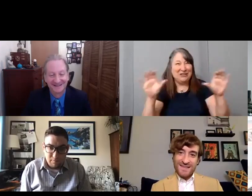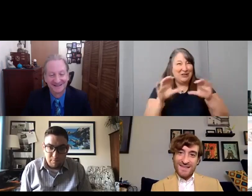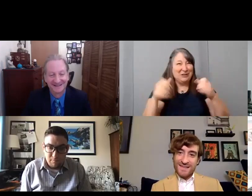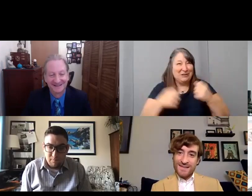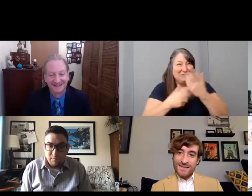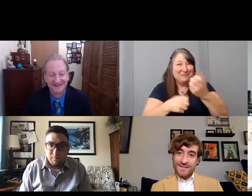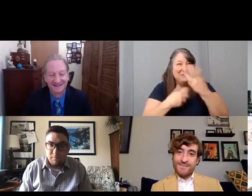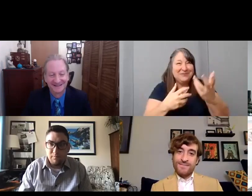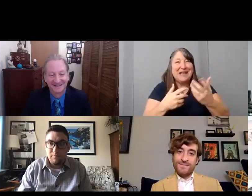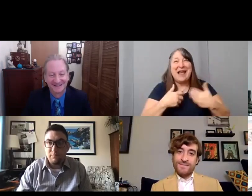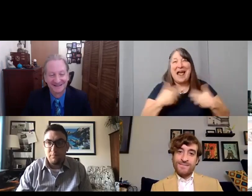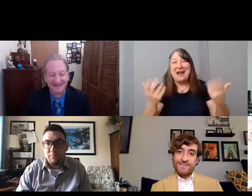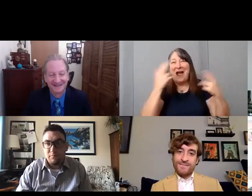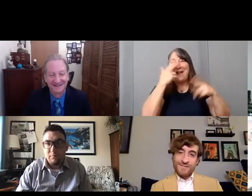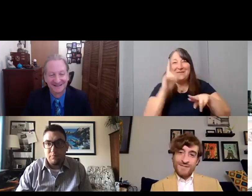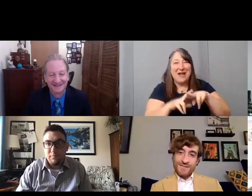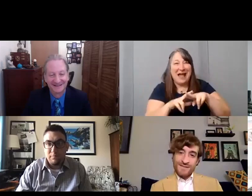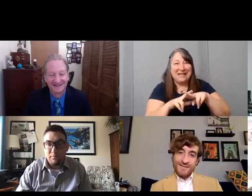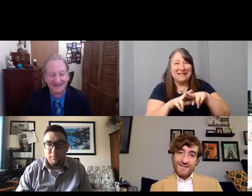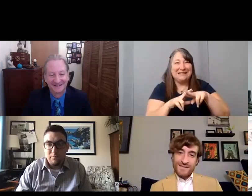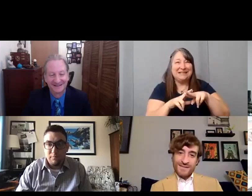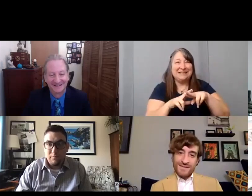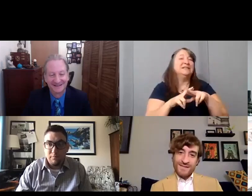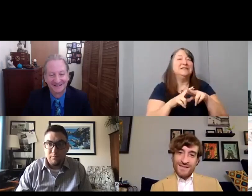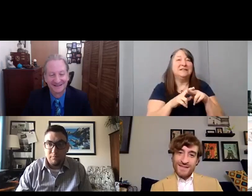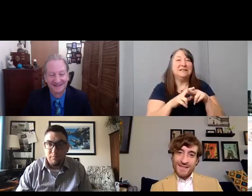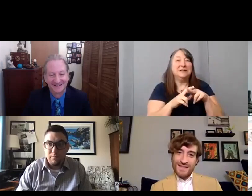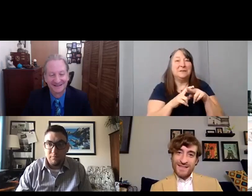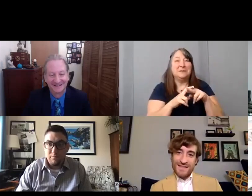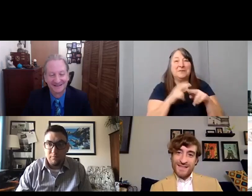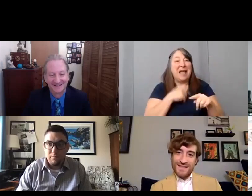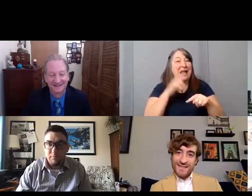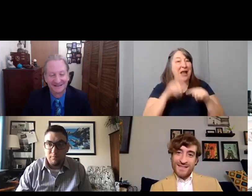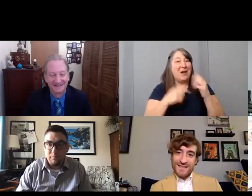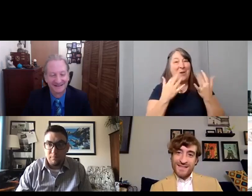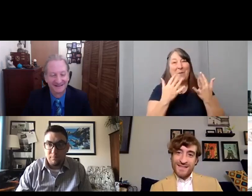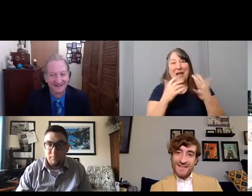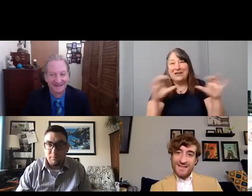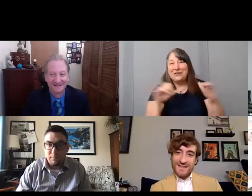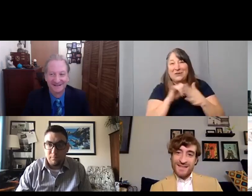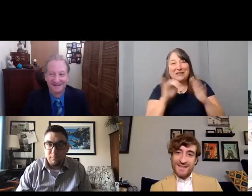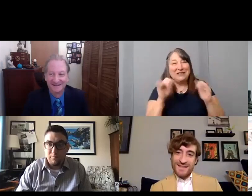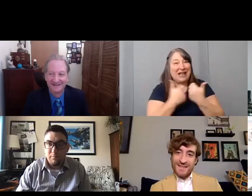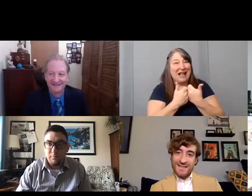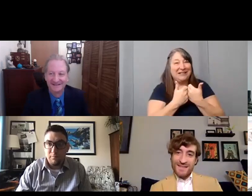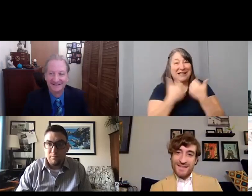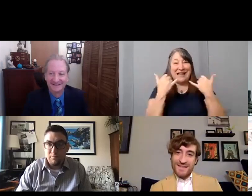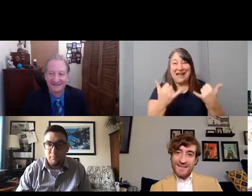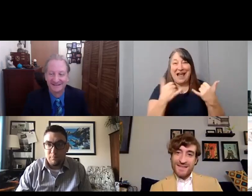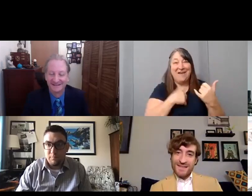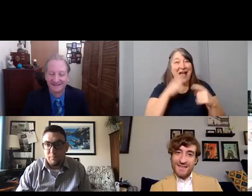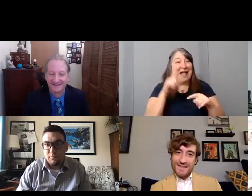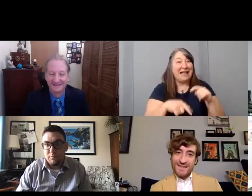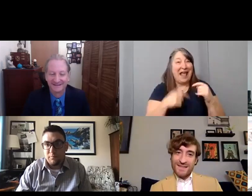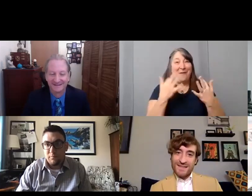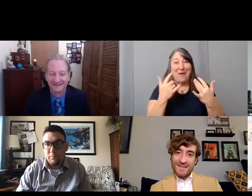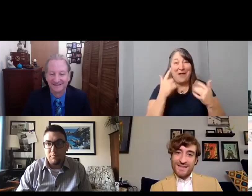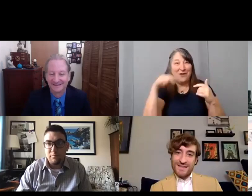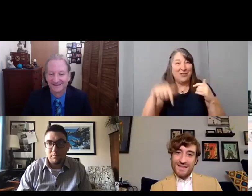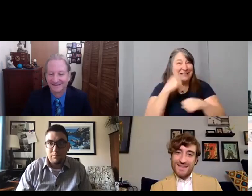And um I was just I couldn't wait to do this challenge and I can't wait for this year either. It's just fun and you get to